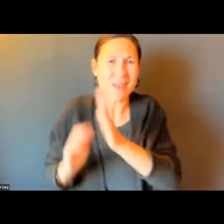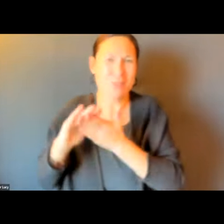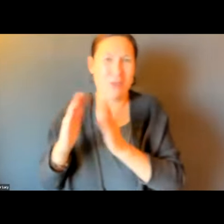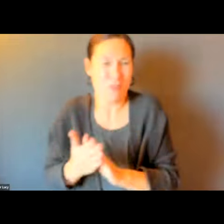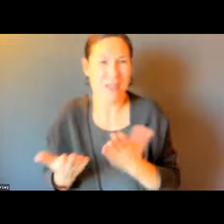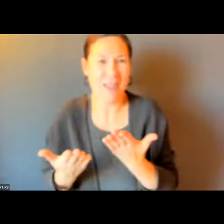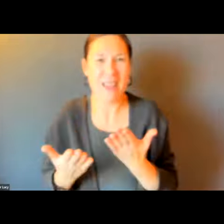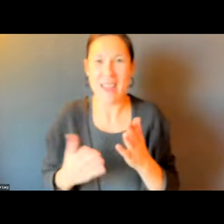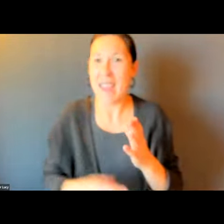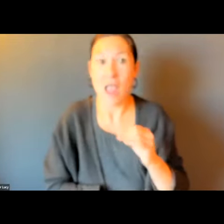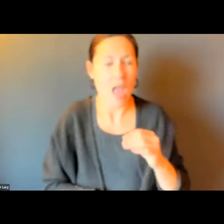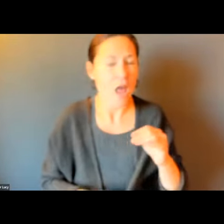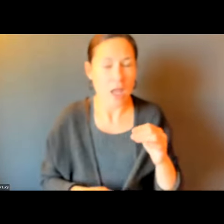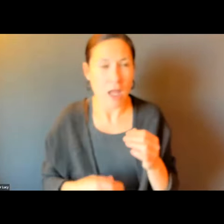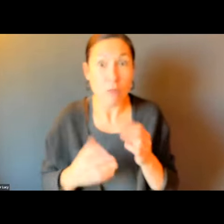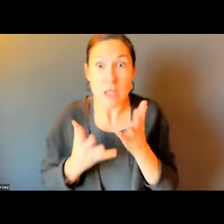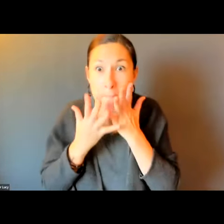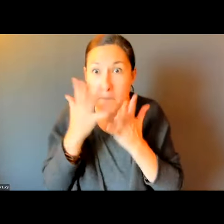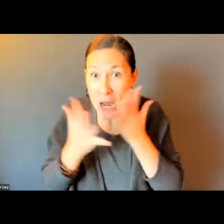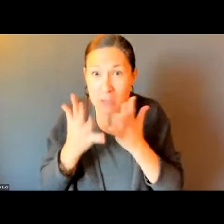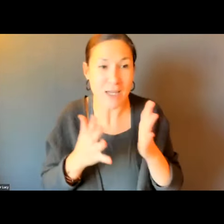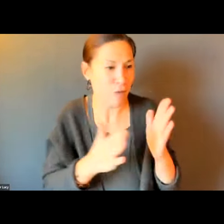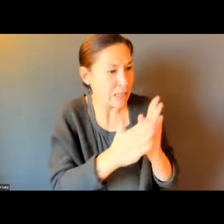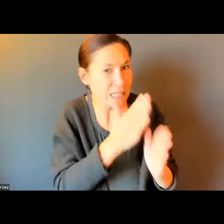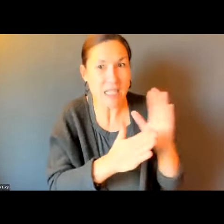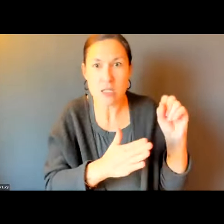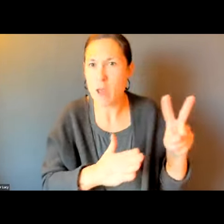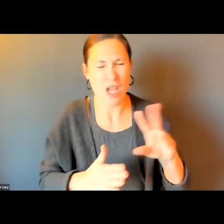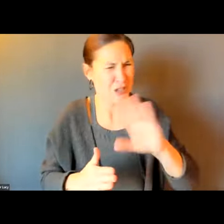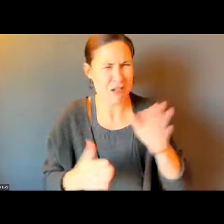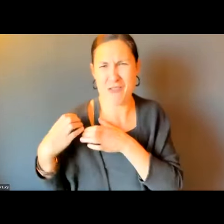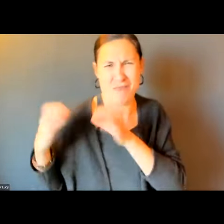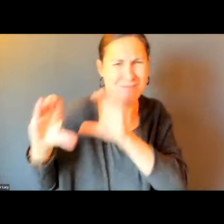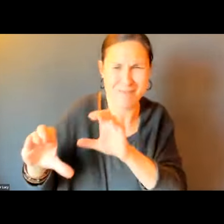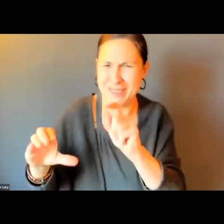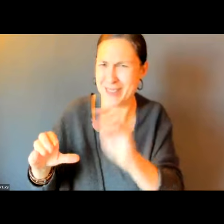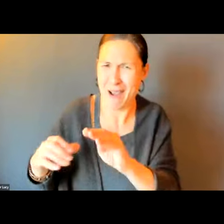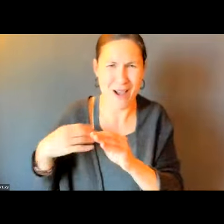HIMSELF, BUT FOR THE PEOPLE IN HIS COMPLEX AND PEOPLE IN HIS COMMUNITY. ESPECIALLY PEOPLE WITH DISABILITIES.